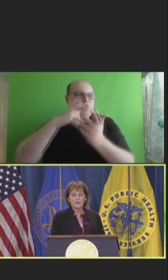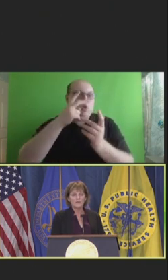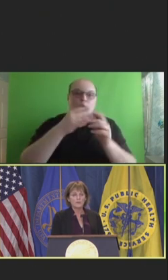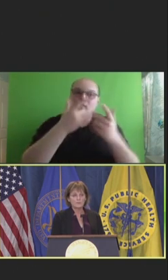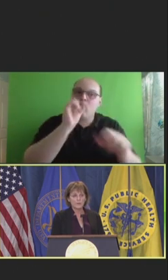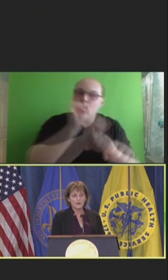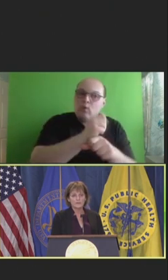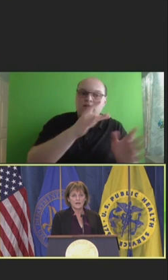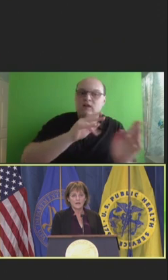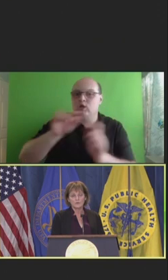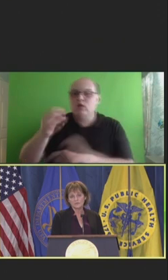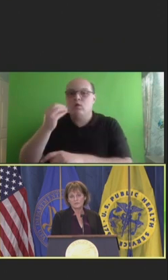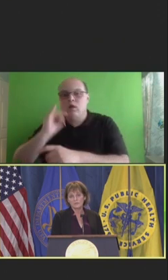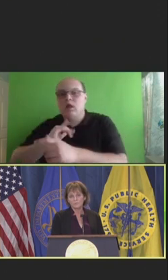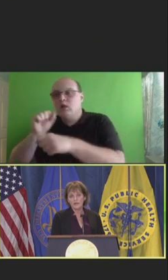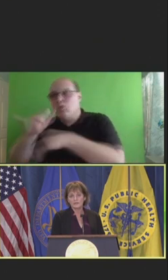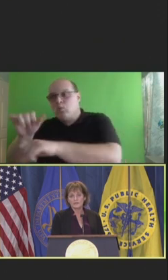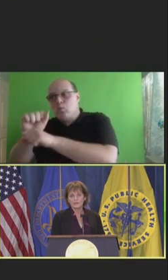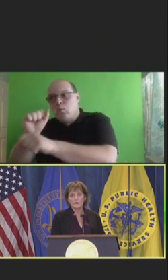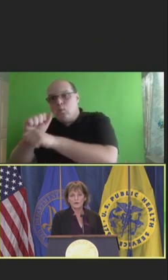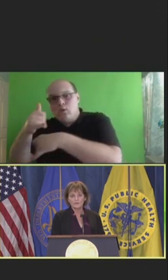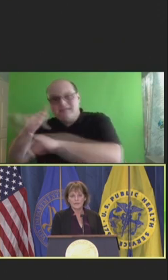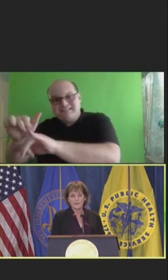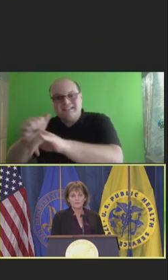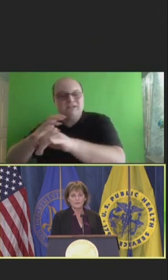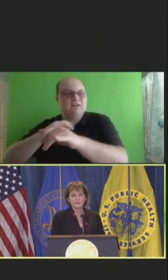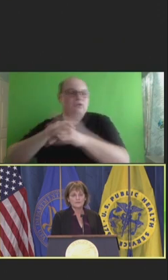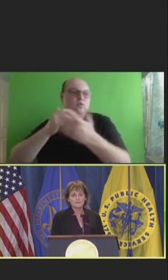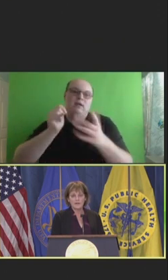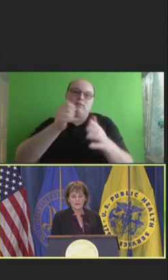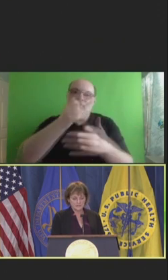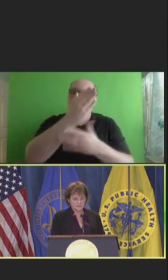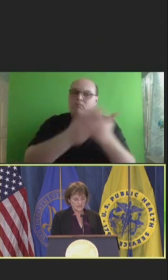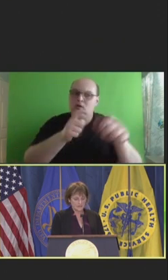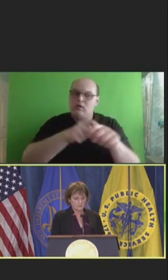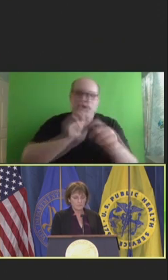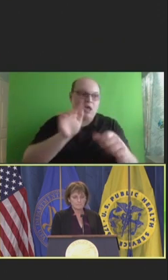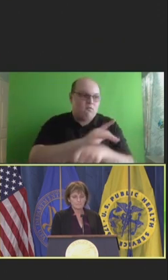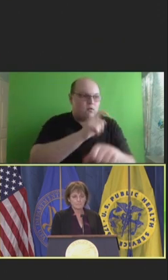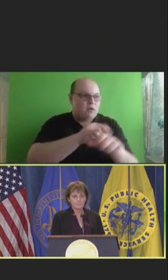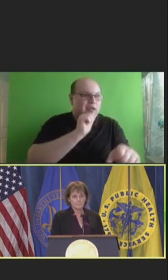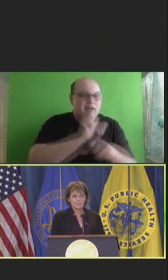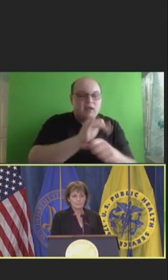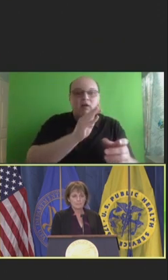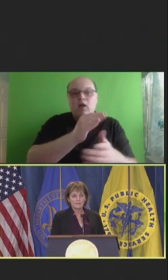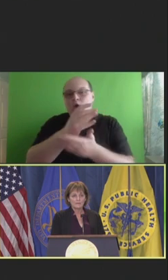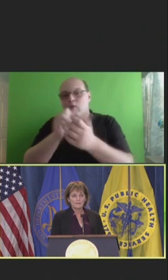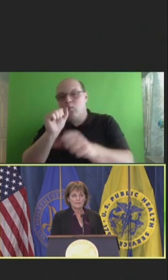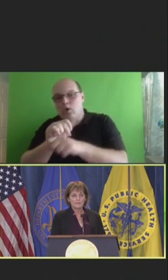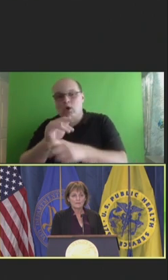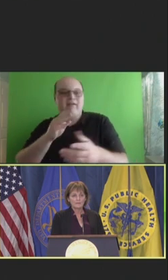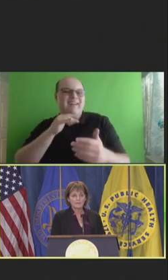going part-time or leaving practice altogether. This is not sustainable.